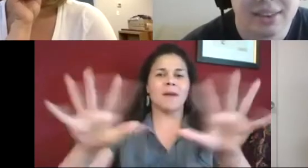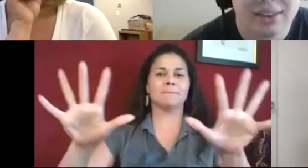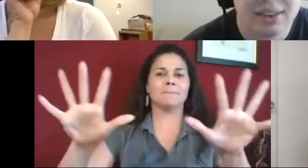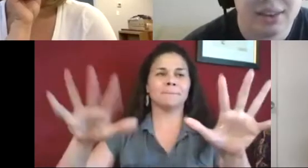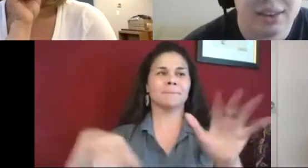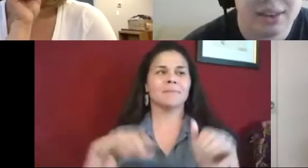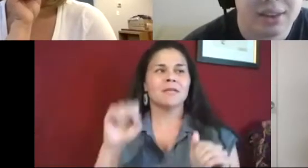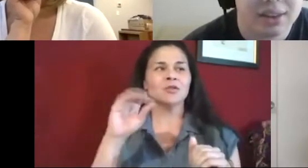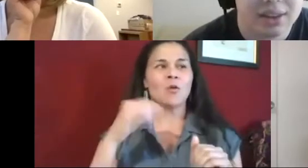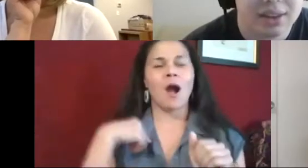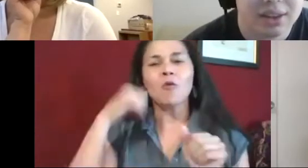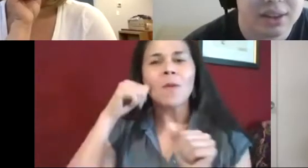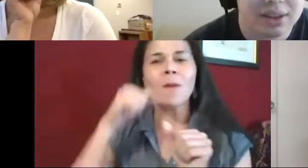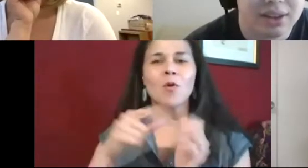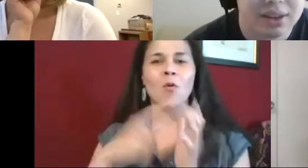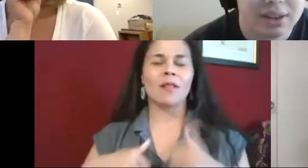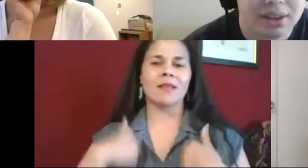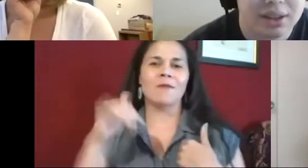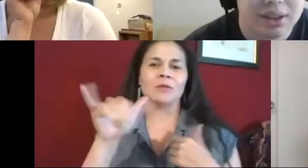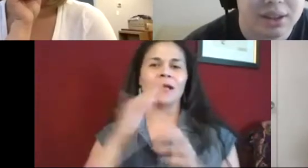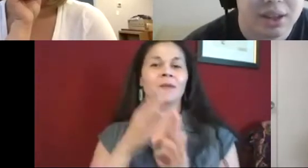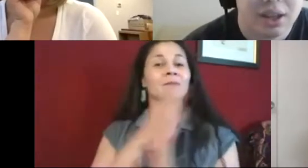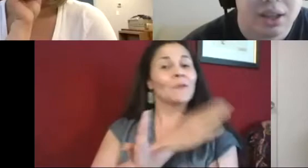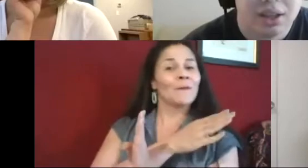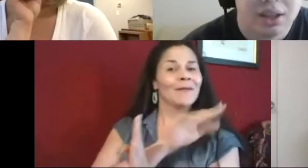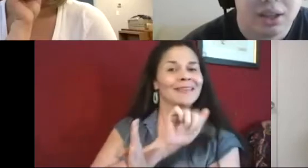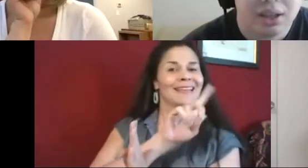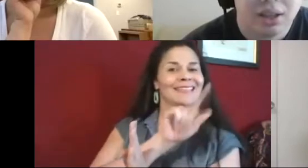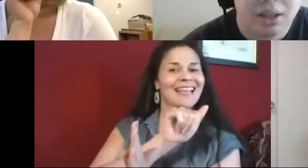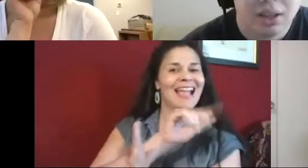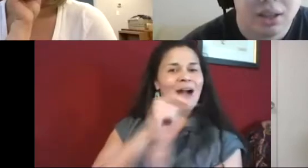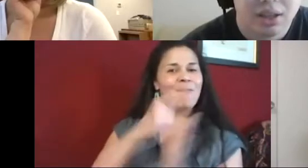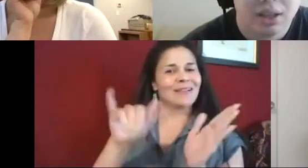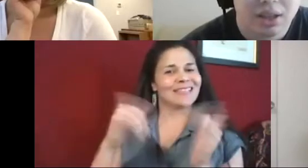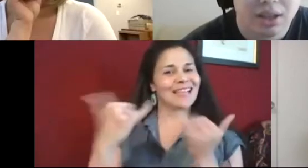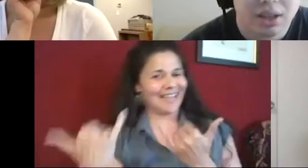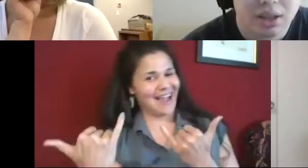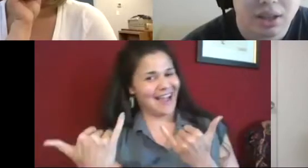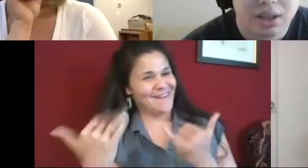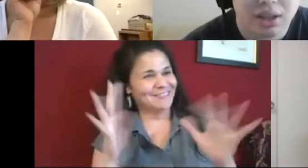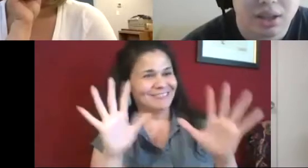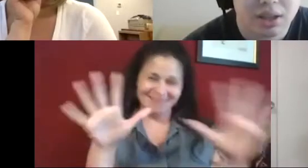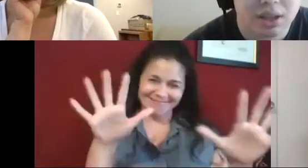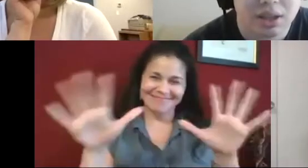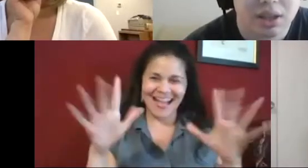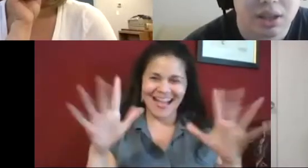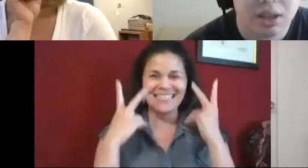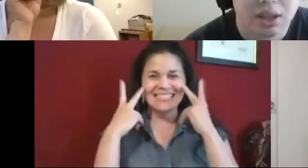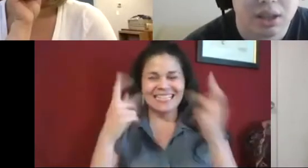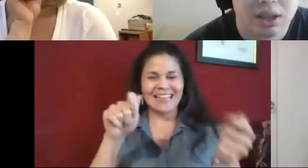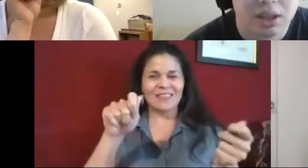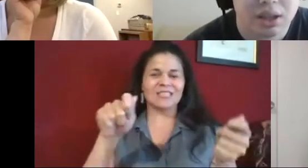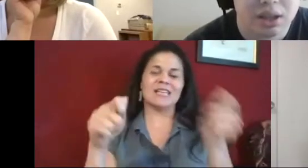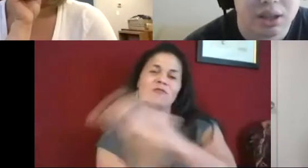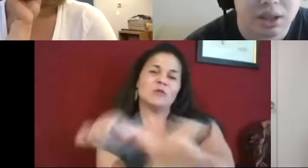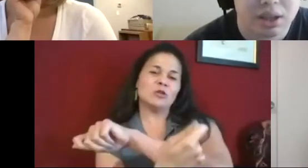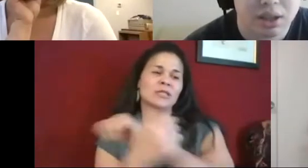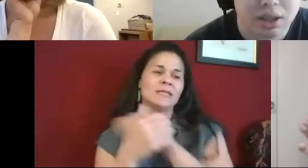young teen, I remember that was when the ADA passed. So it's I have like both